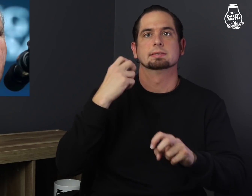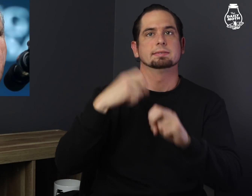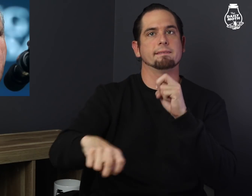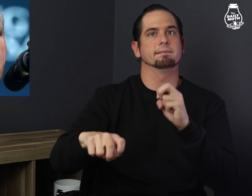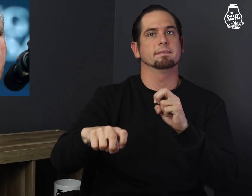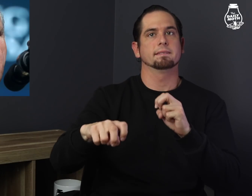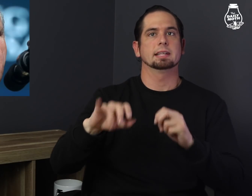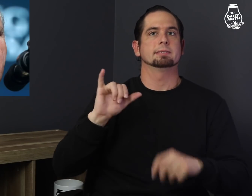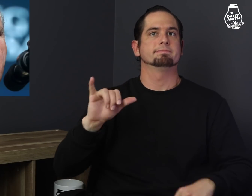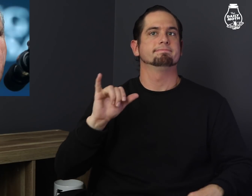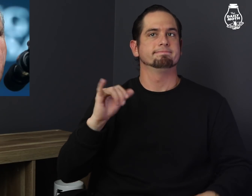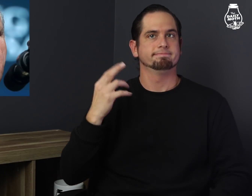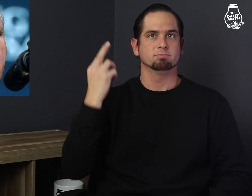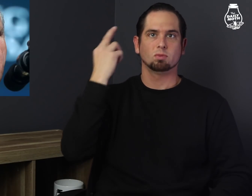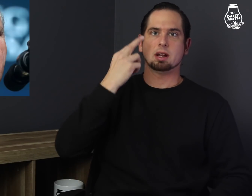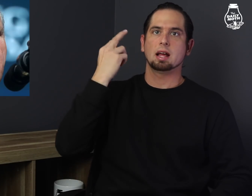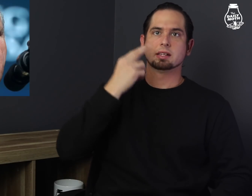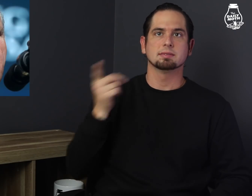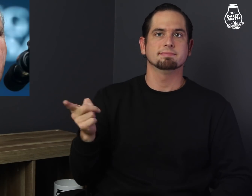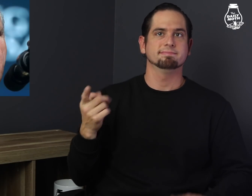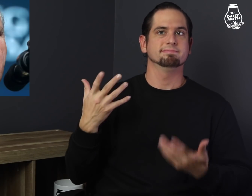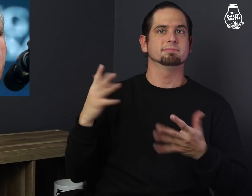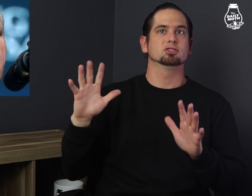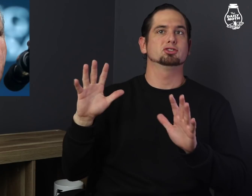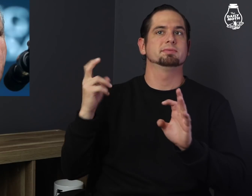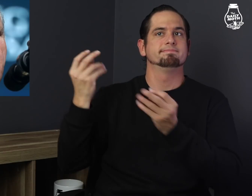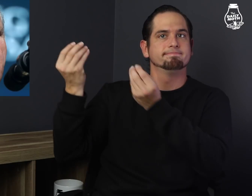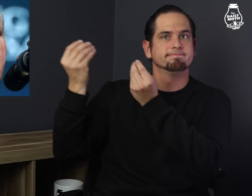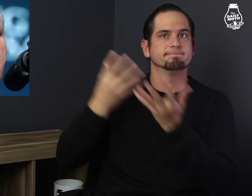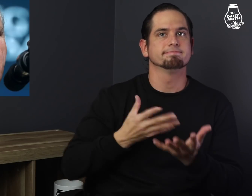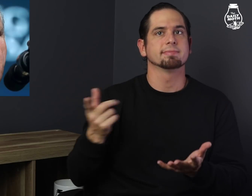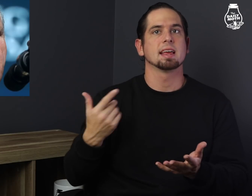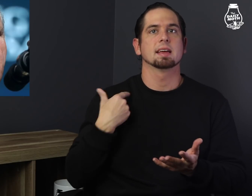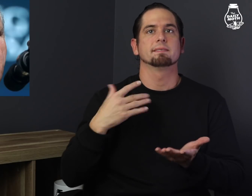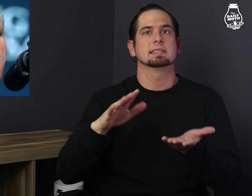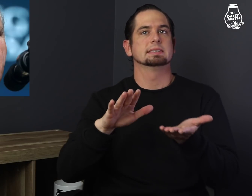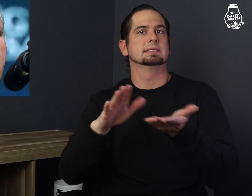He said it is tough for him to realize that he has